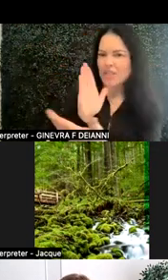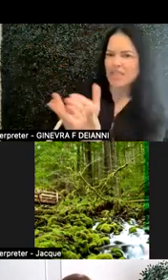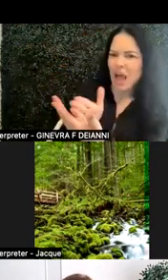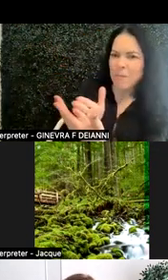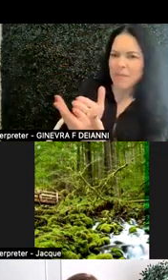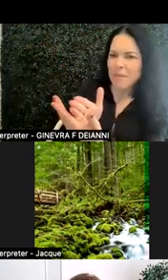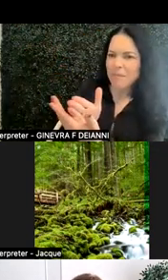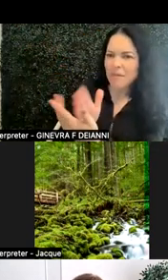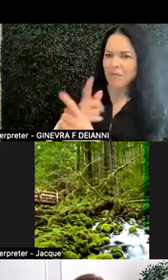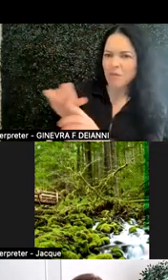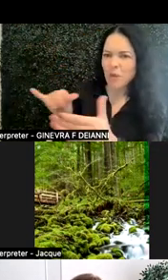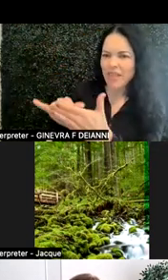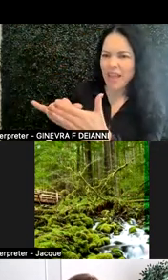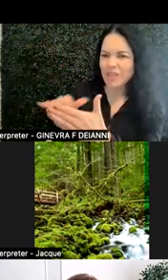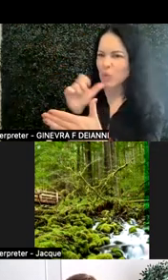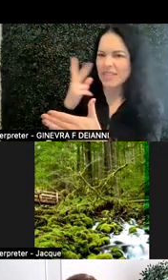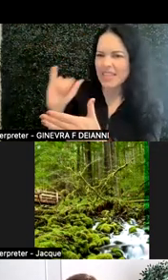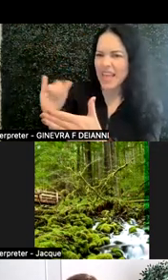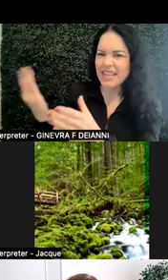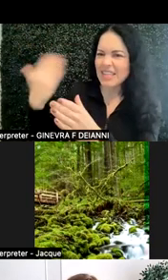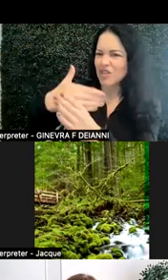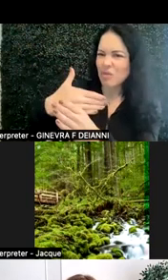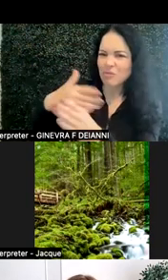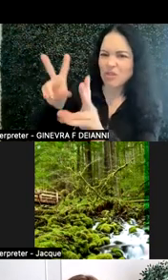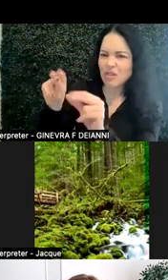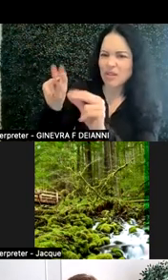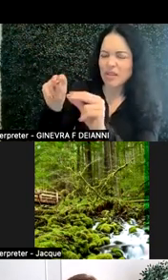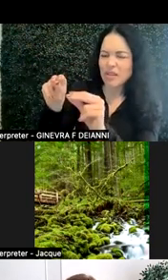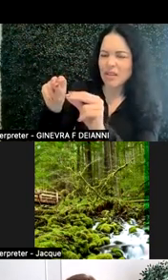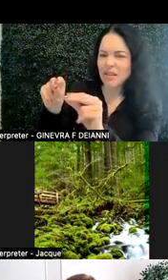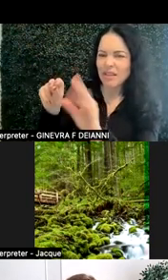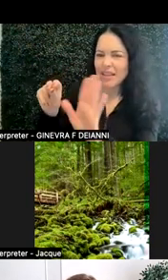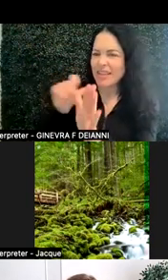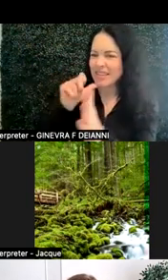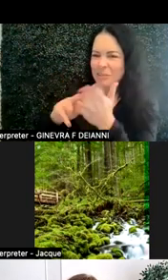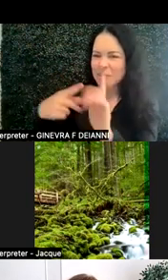at it as an interruption to sharing the information-- not intended as an interruption, but it's